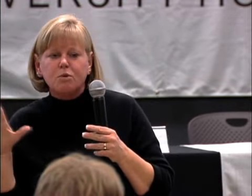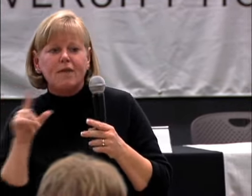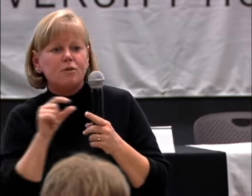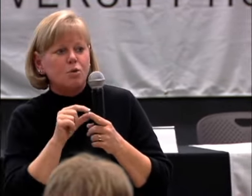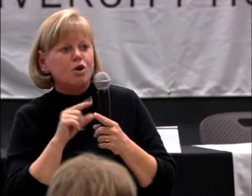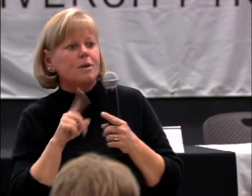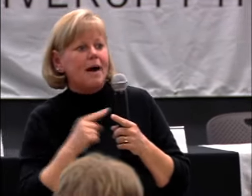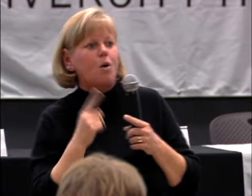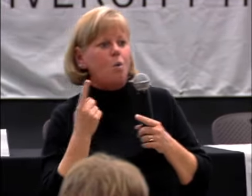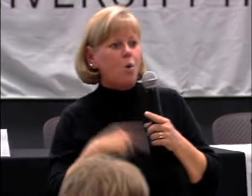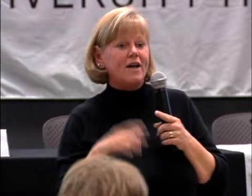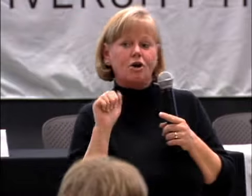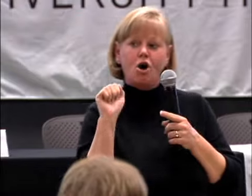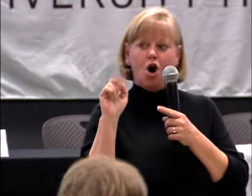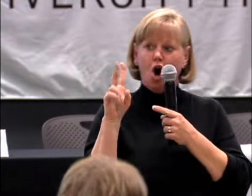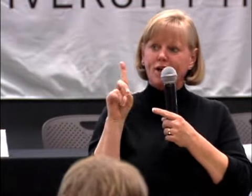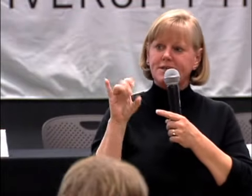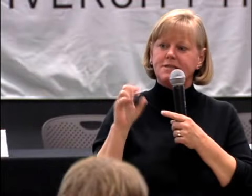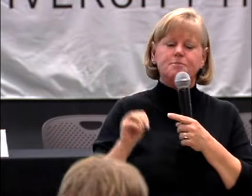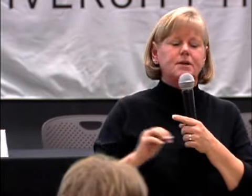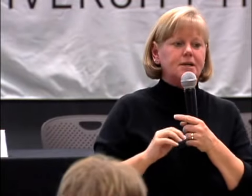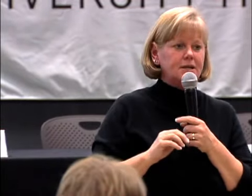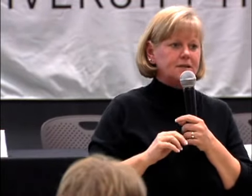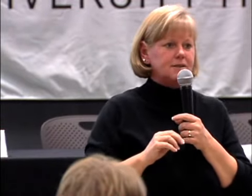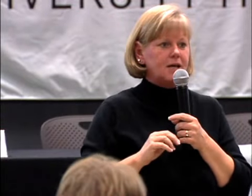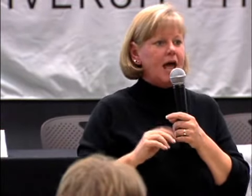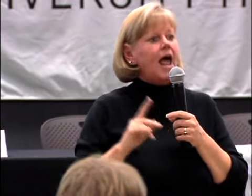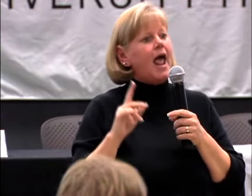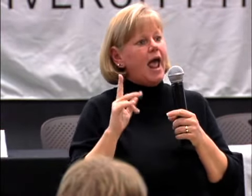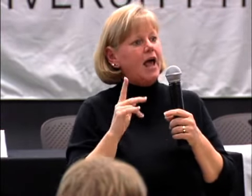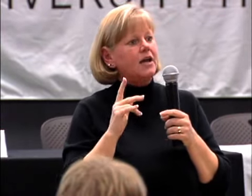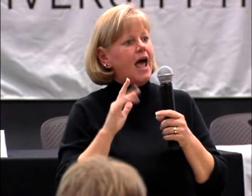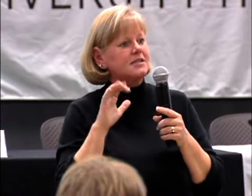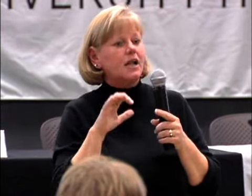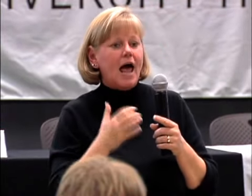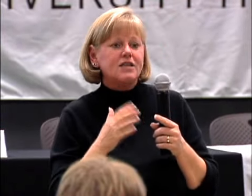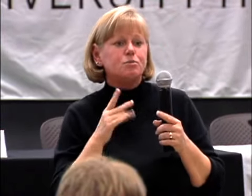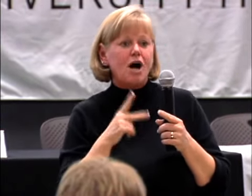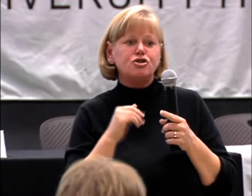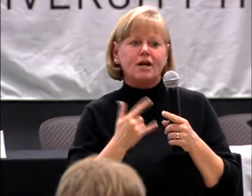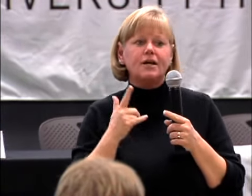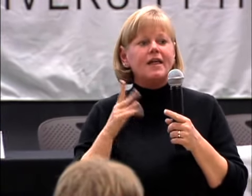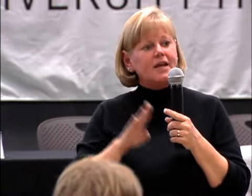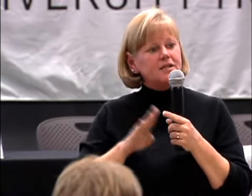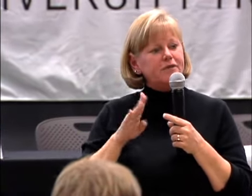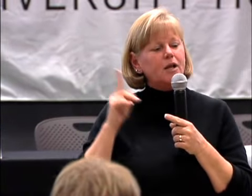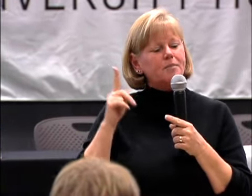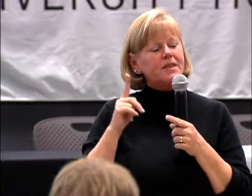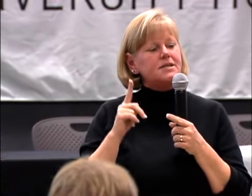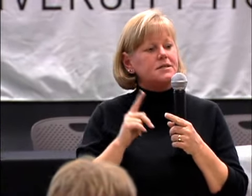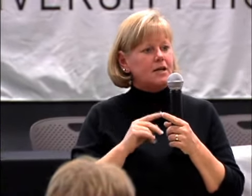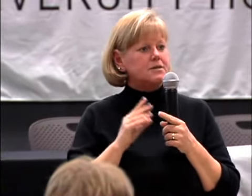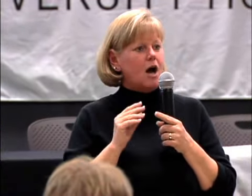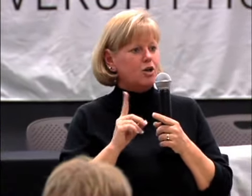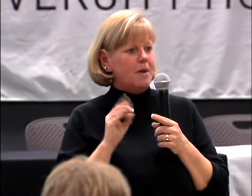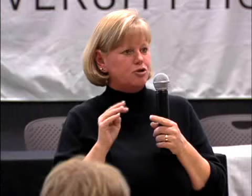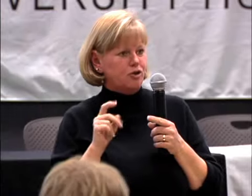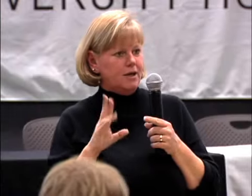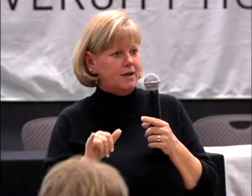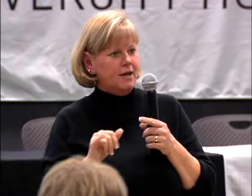TO SPREAD THE WORD ABOUT WHAT AUDISM IS, AND THEY DEVELOPED